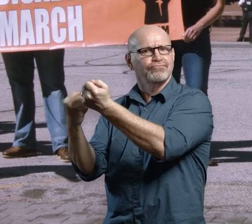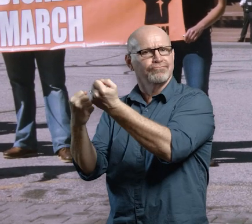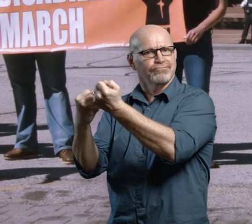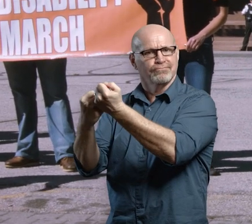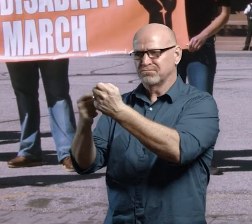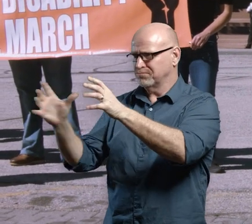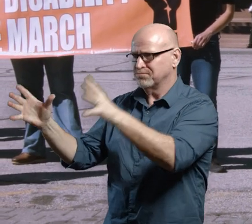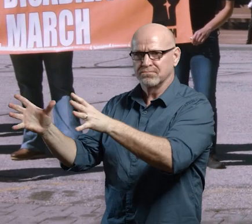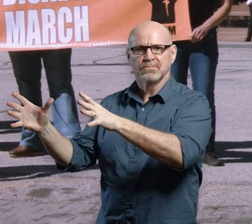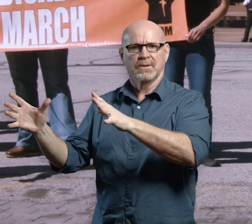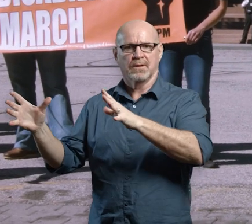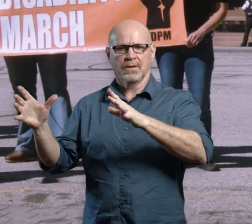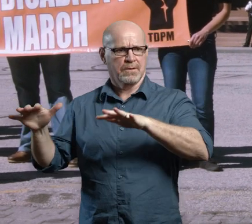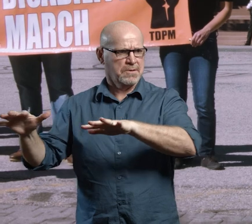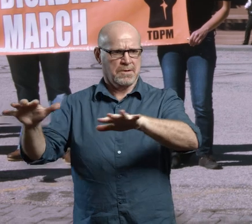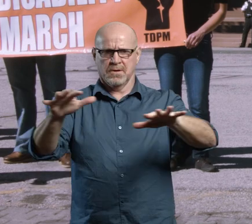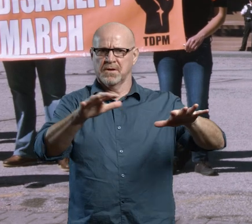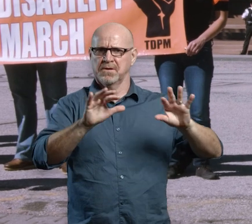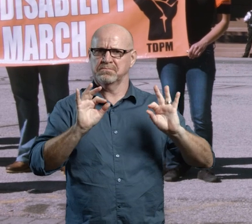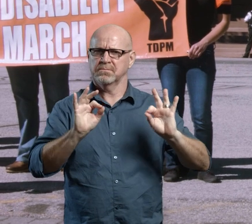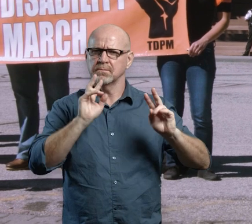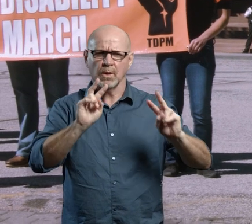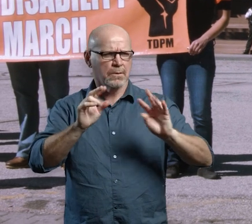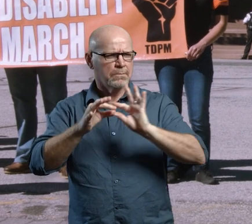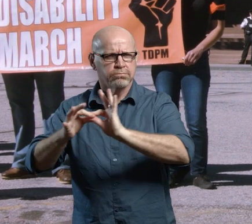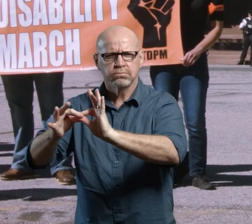our potential for political organizing, as members of a greater coalition of